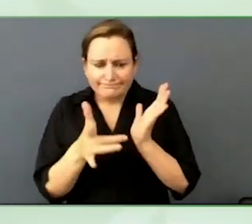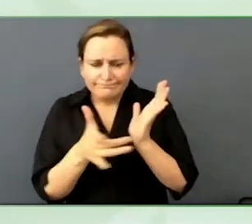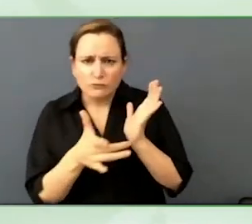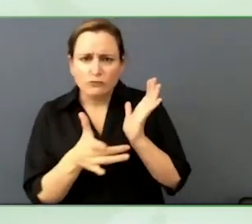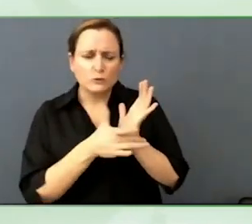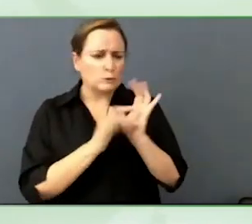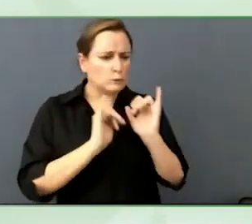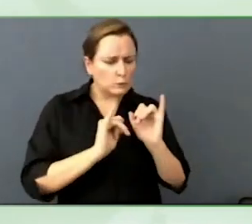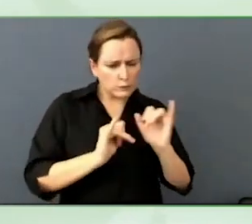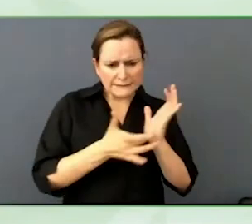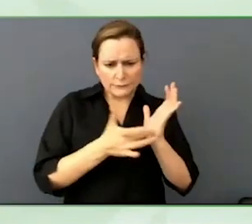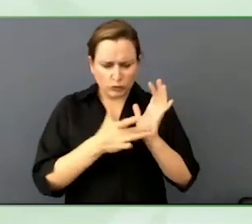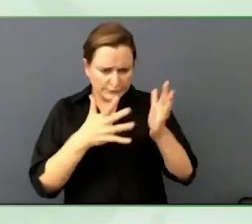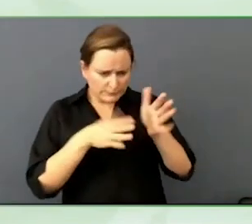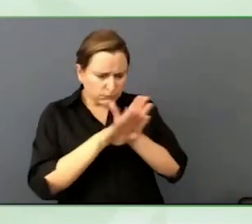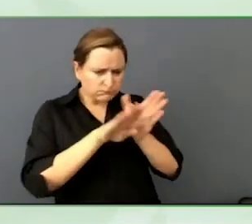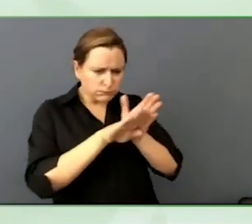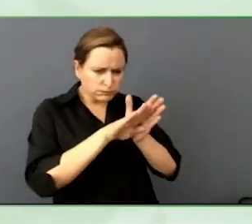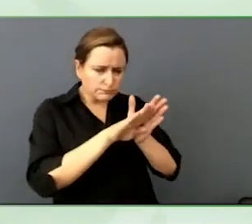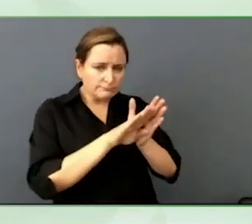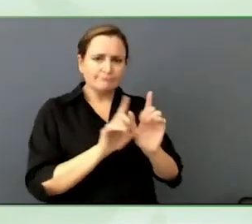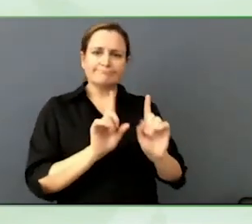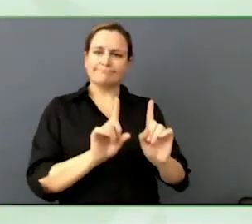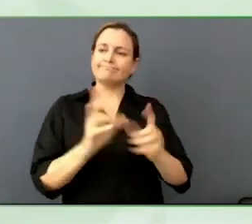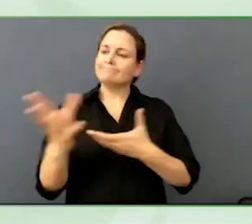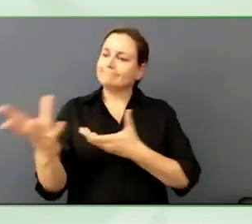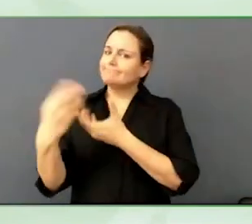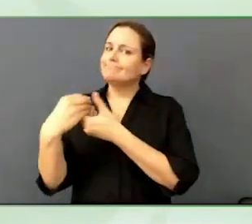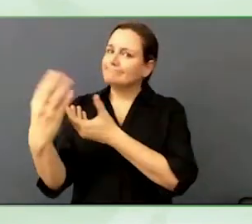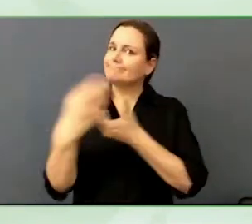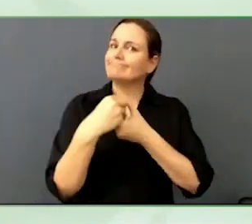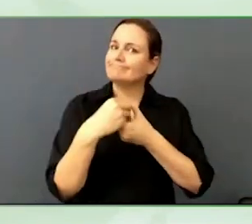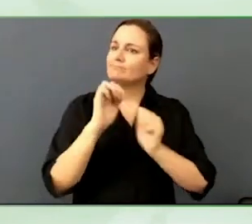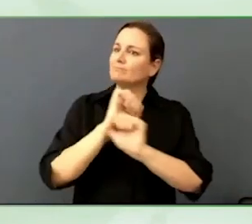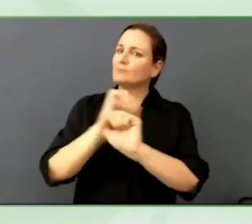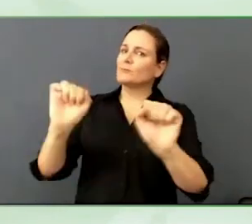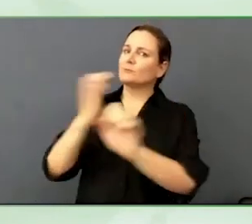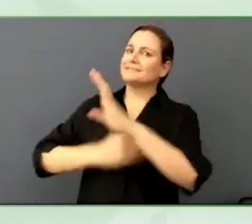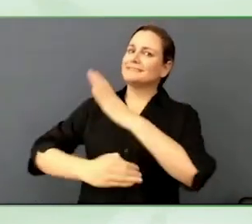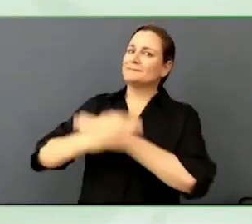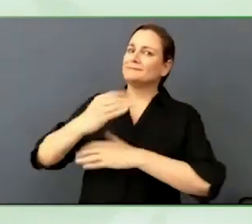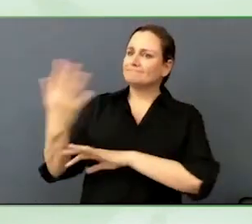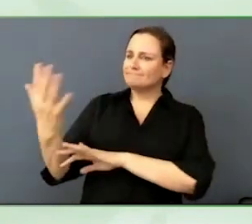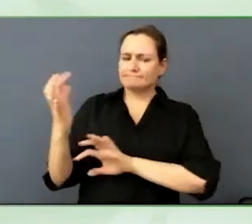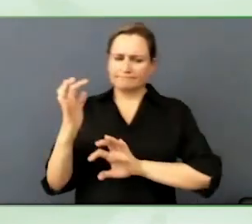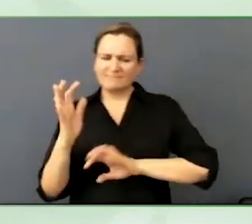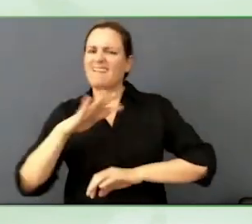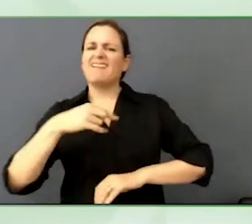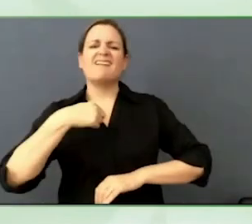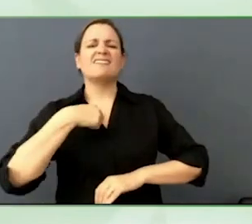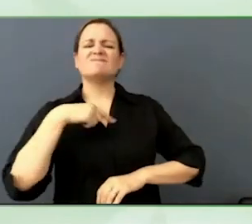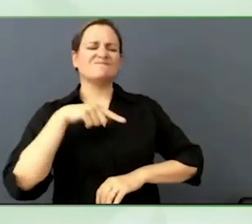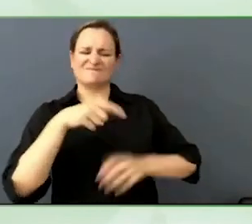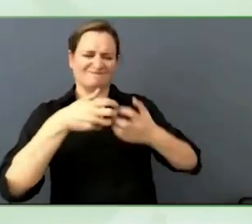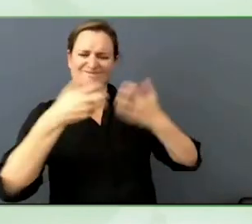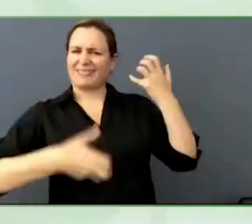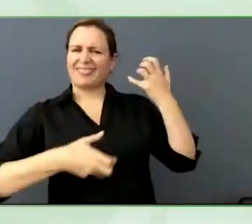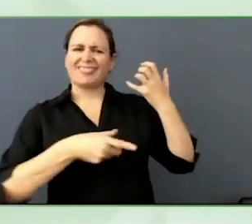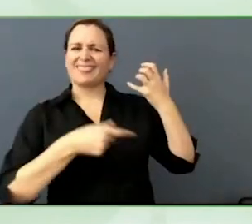people providing the kind of input and insight. Continuously. Not just a one off.